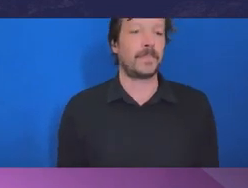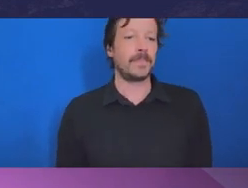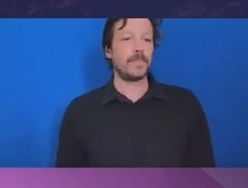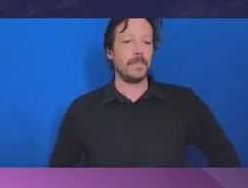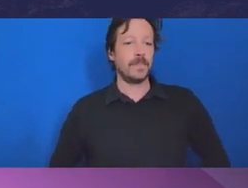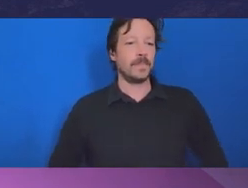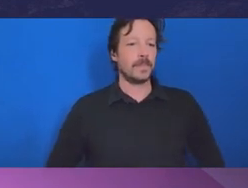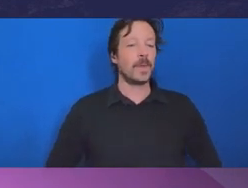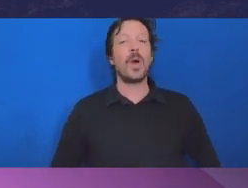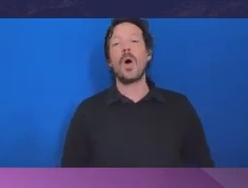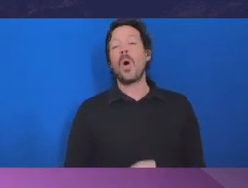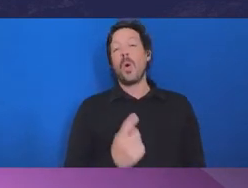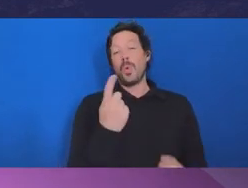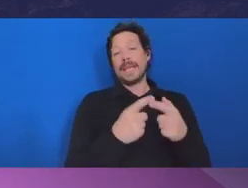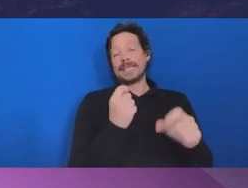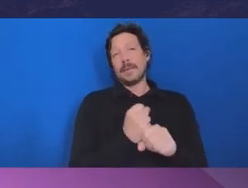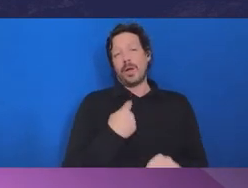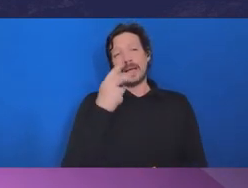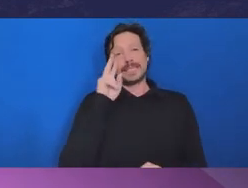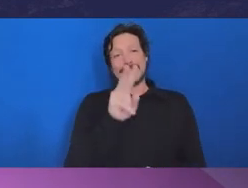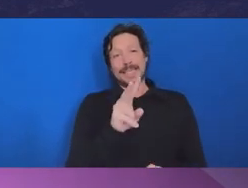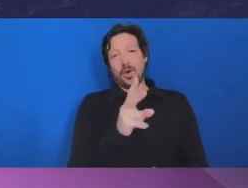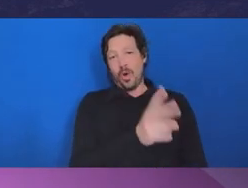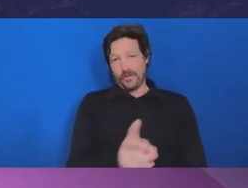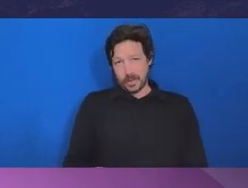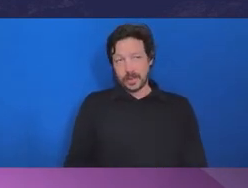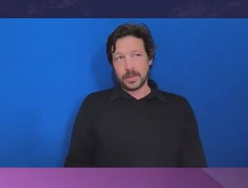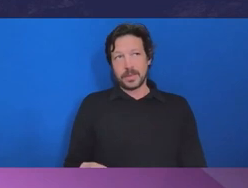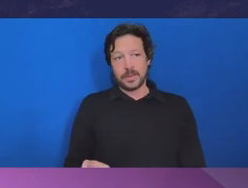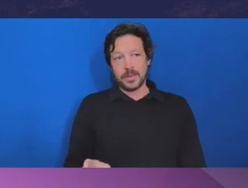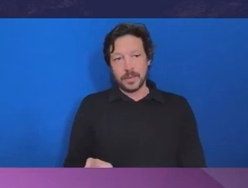put to me in this setting is ‘that the government's made a decision,